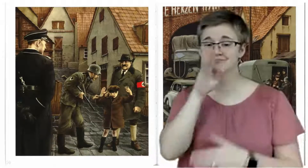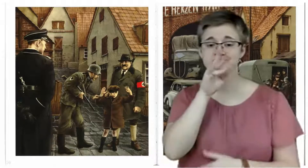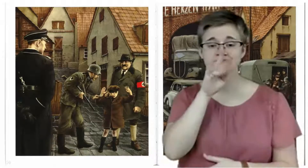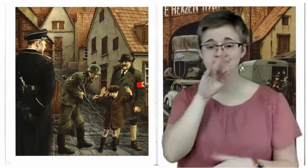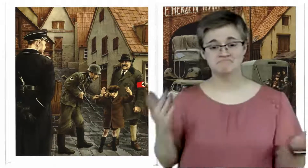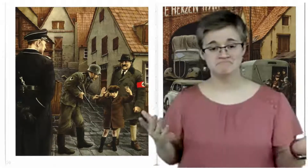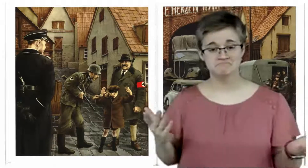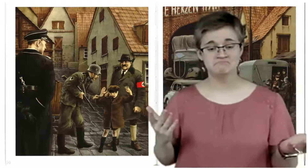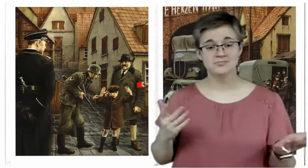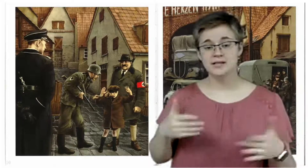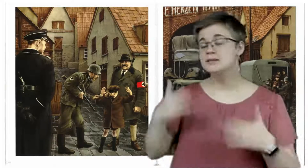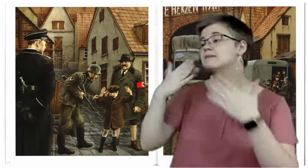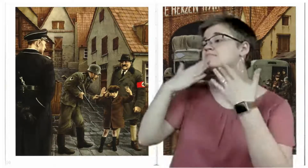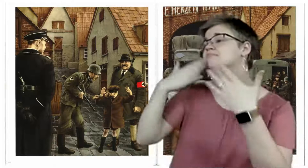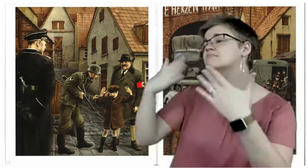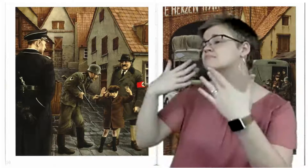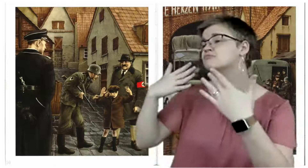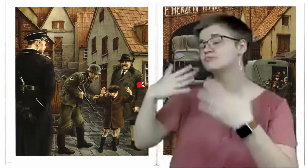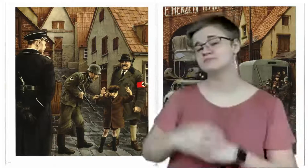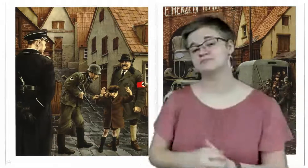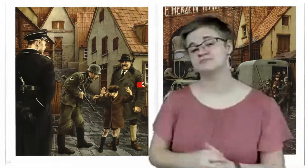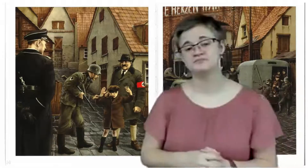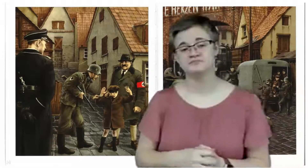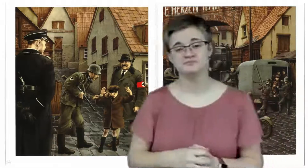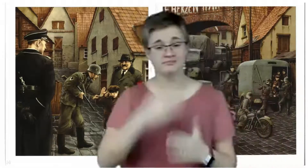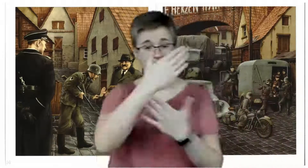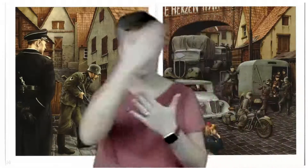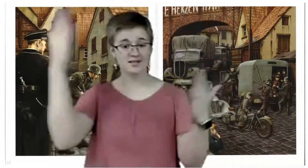And they thanked him. The sky was gray.